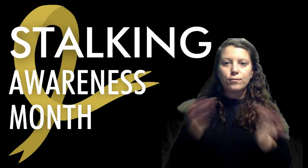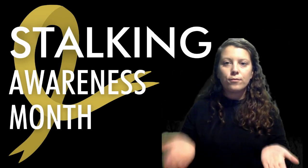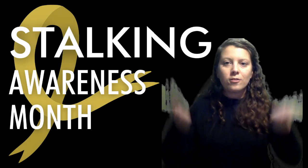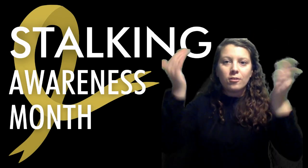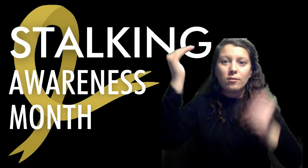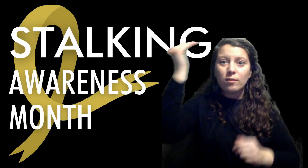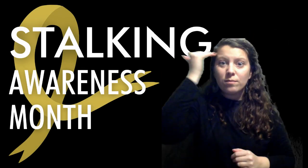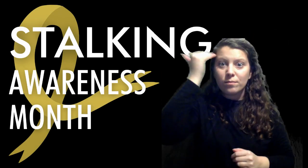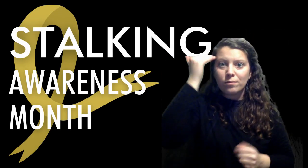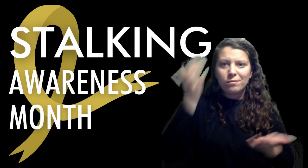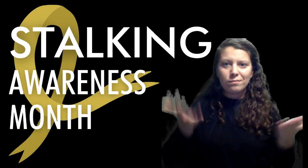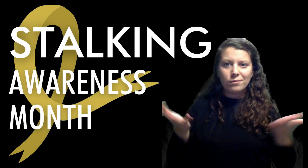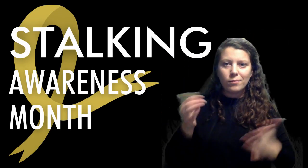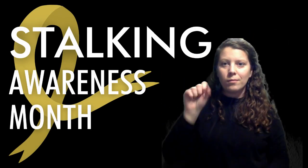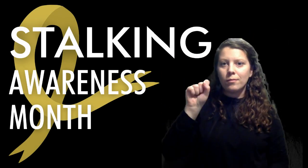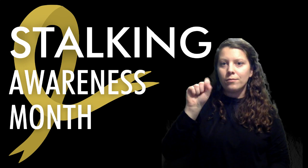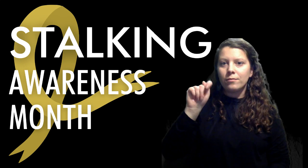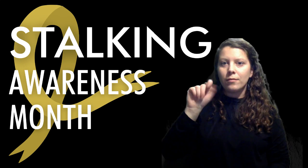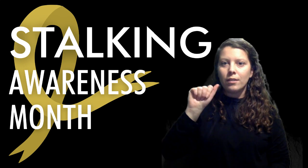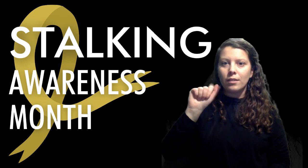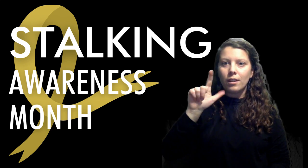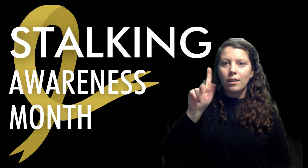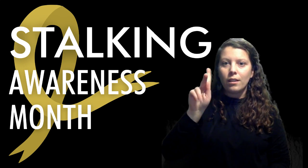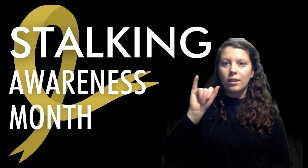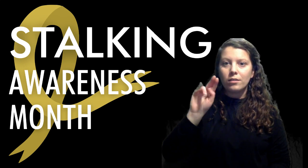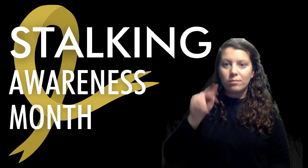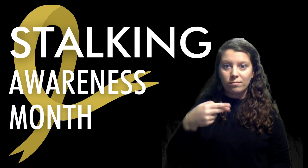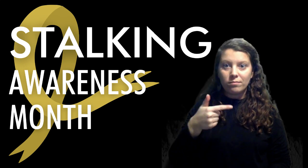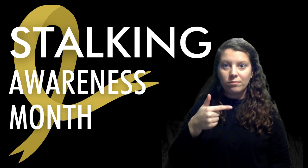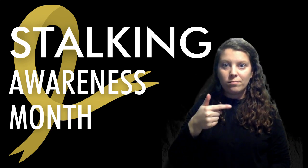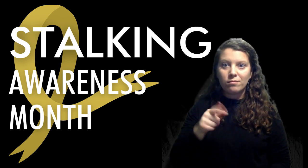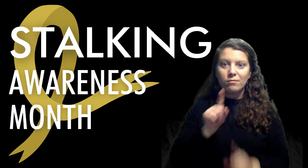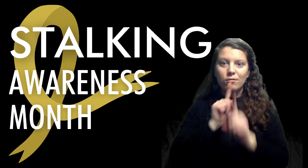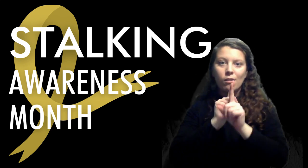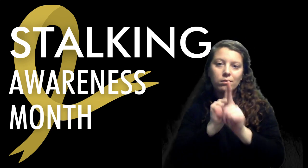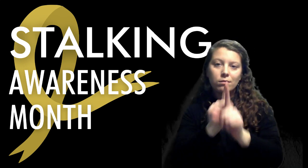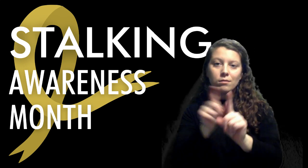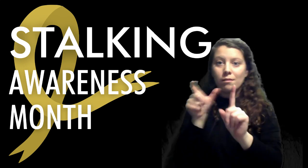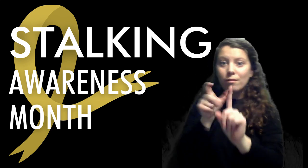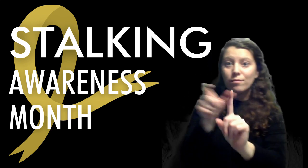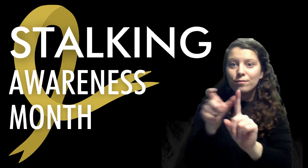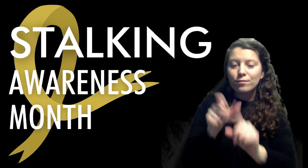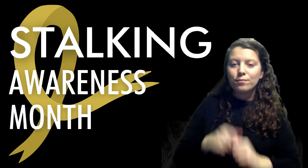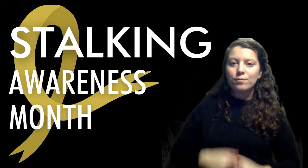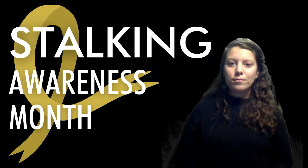This month we're raising awareness for stalking.